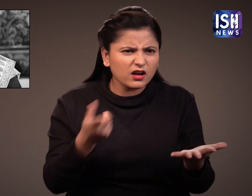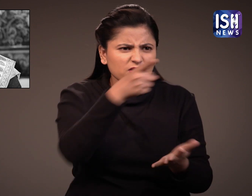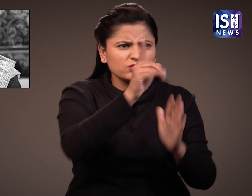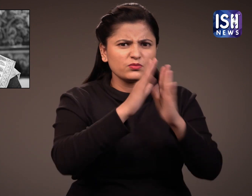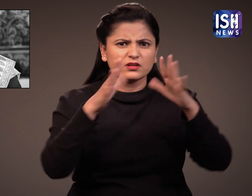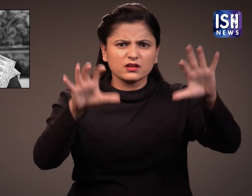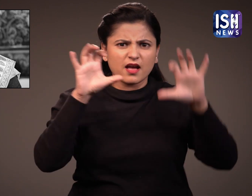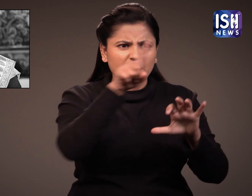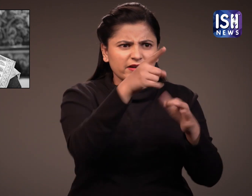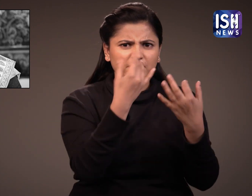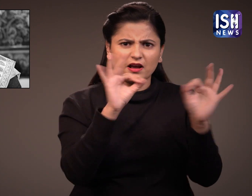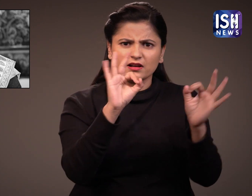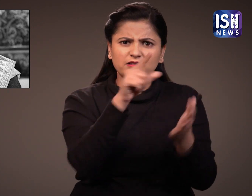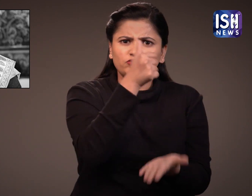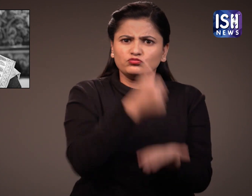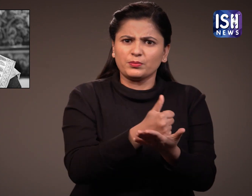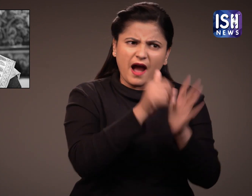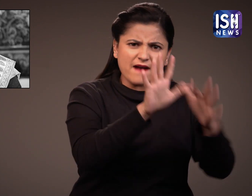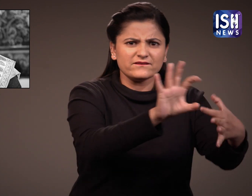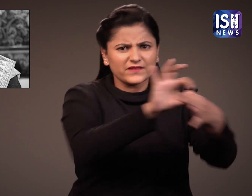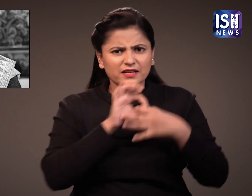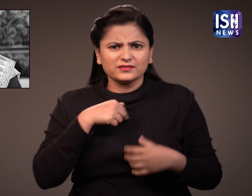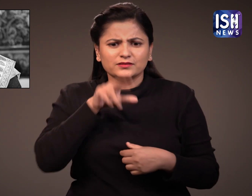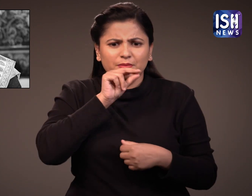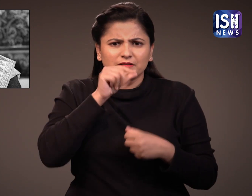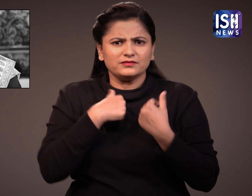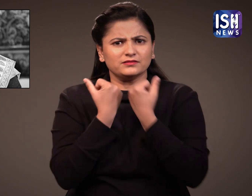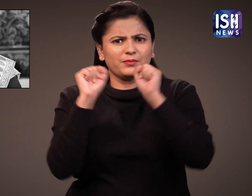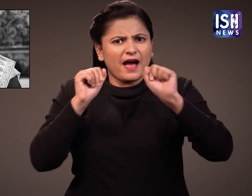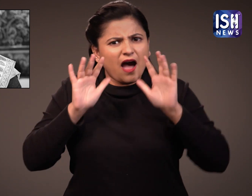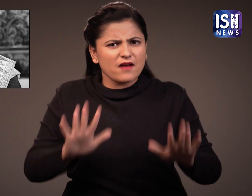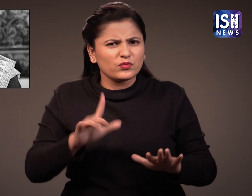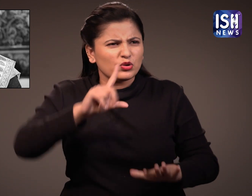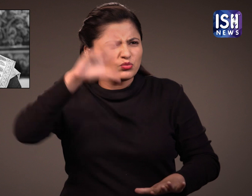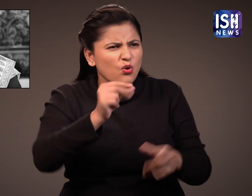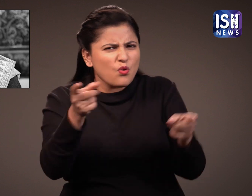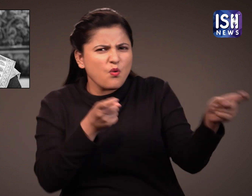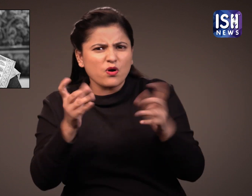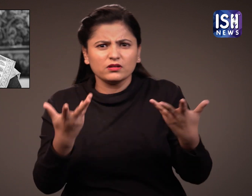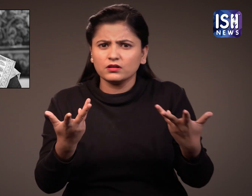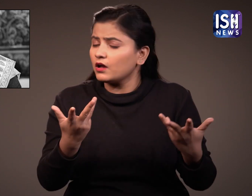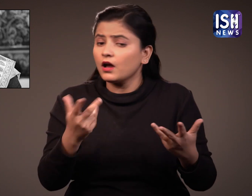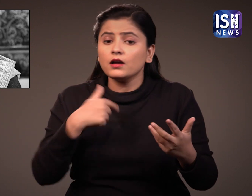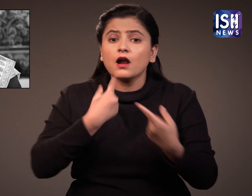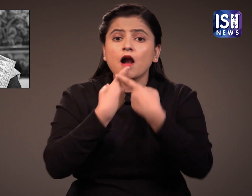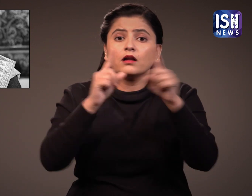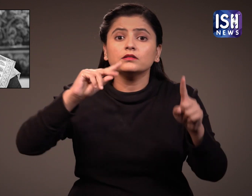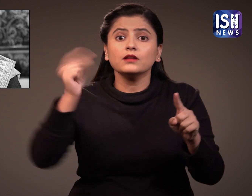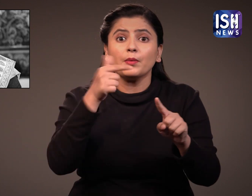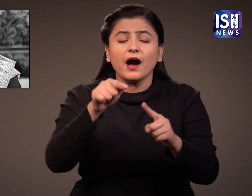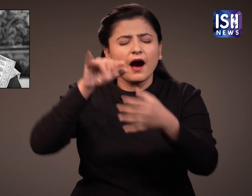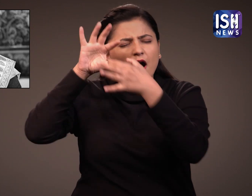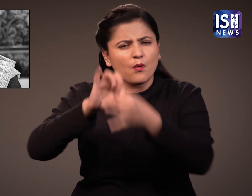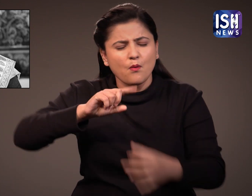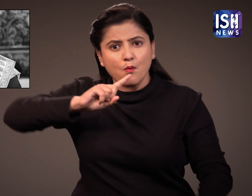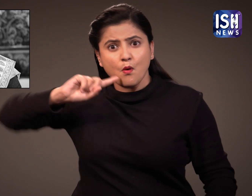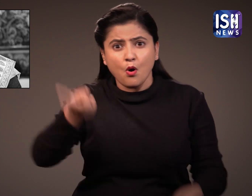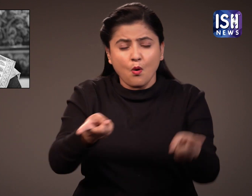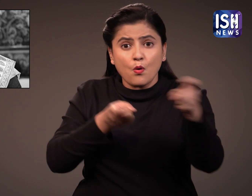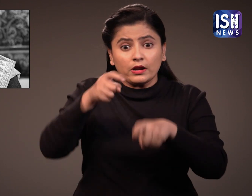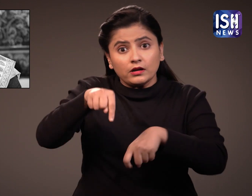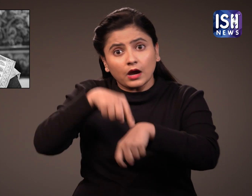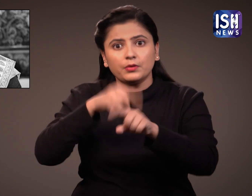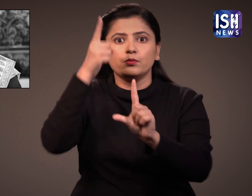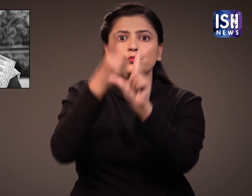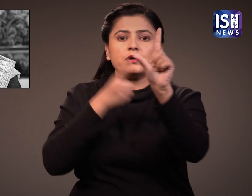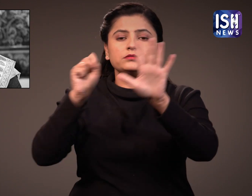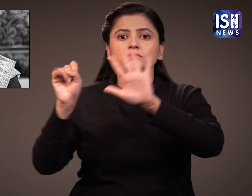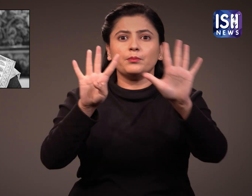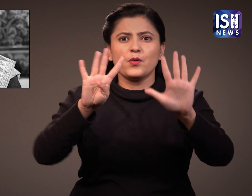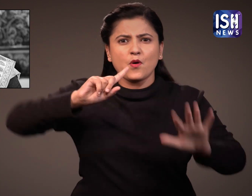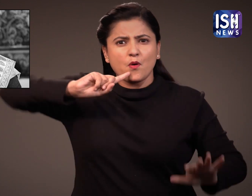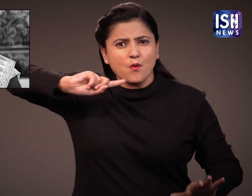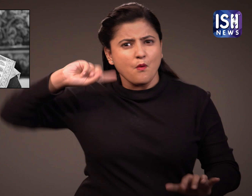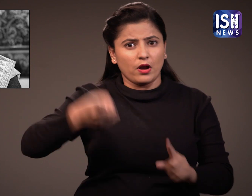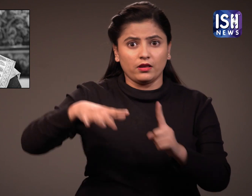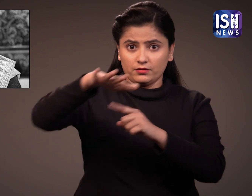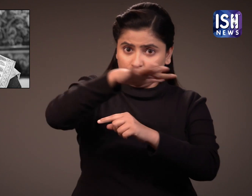Despite the citizen's deeming the order unconstitutional, the Emergency was imposed for 21 months.